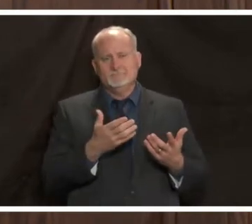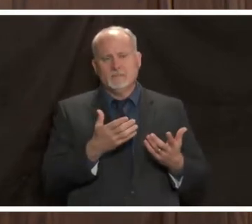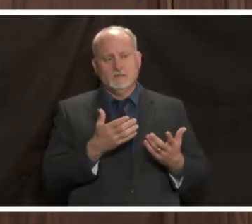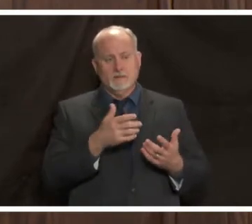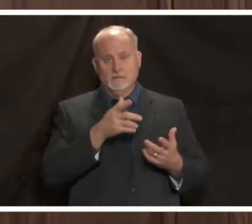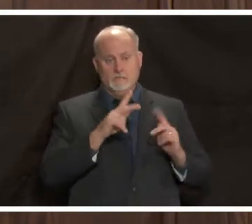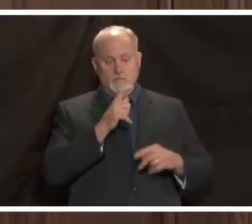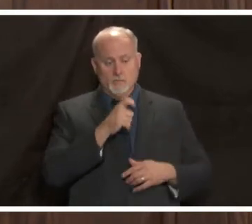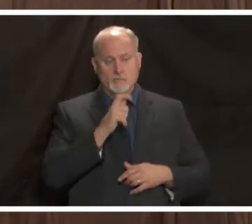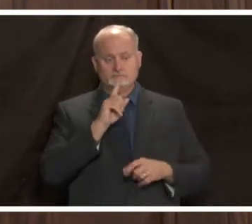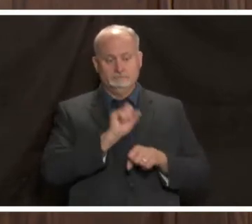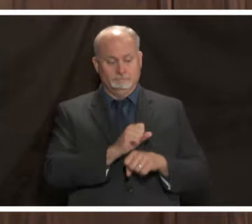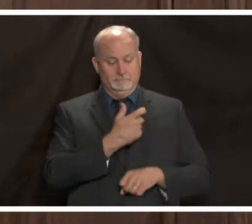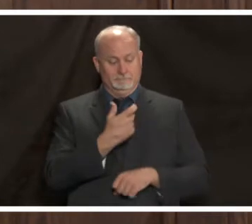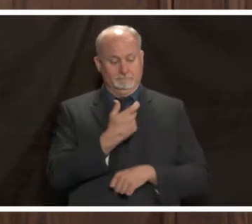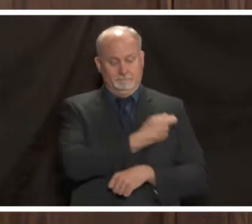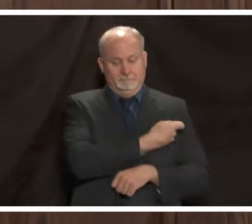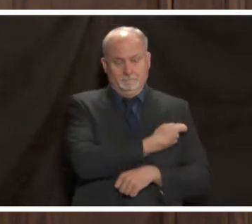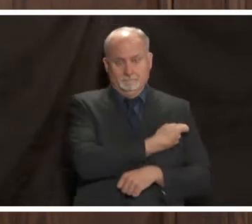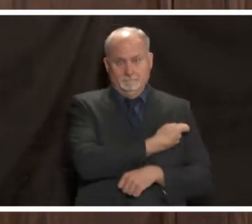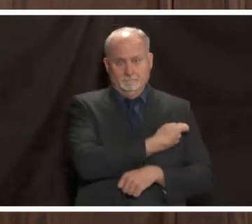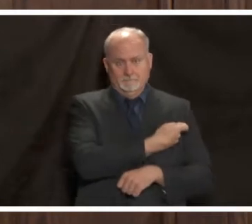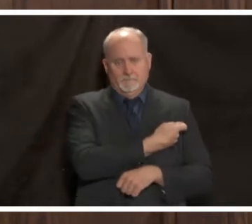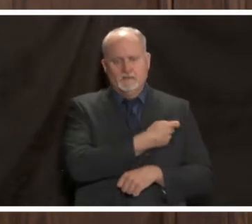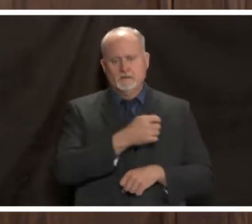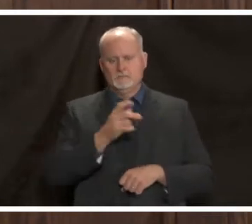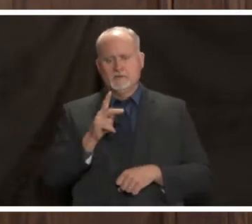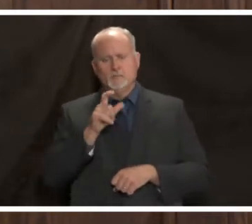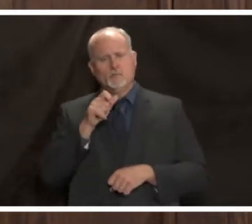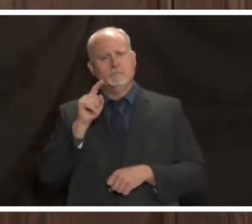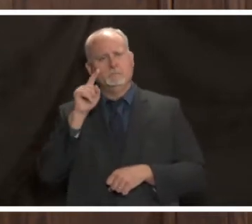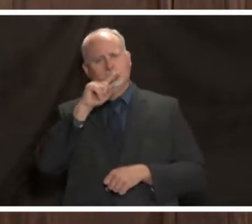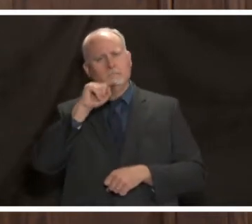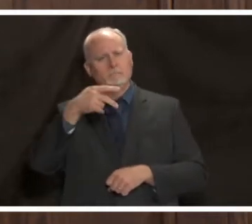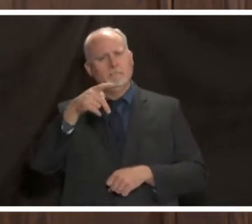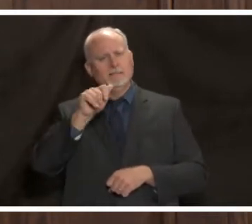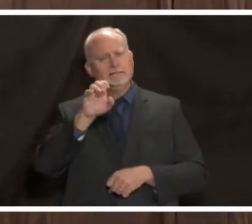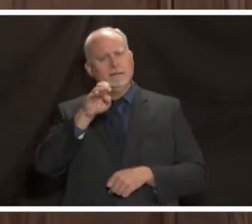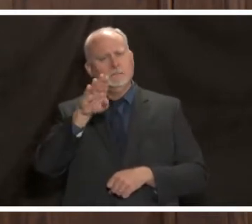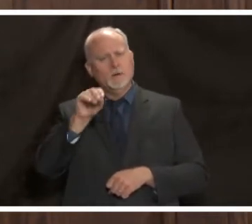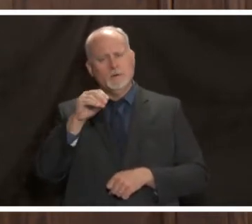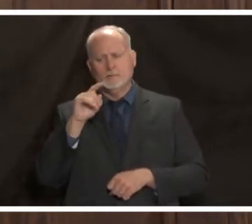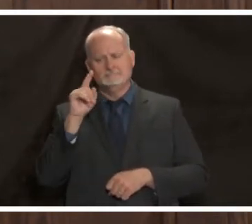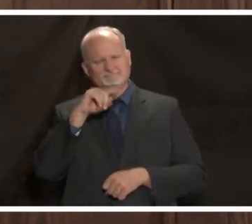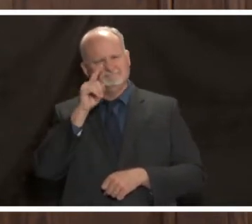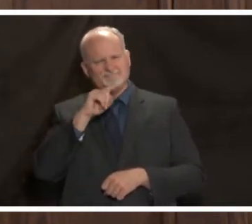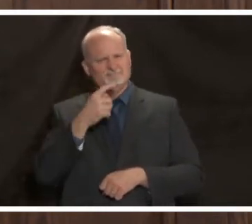got the actual vaccine and those who got what we call a placebo or a non-active substance